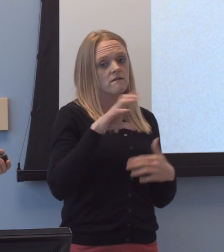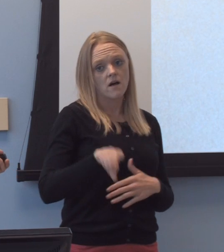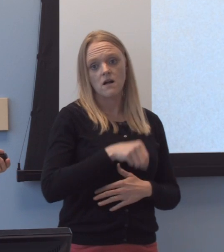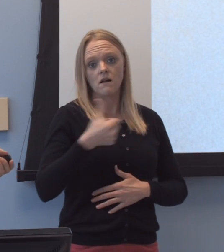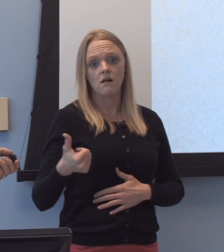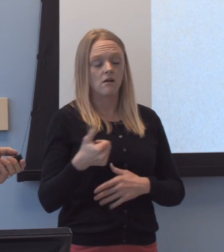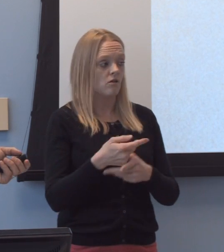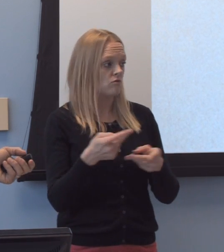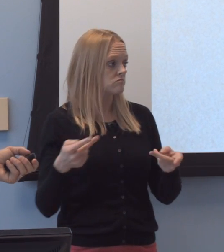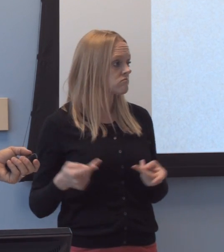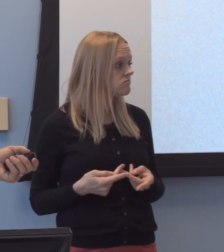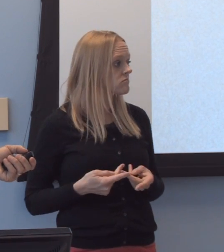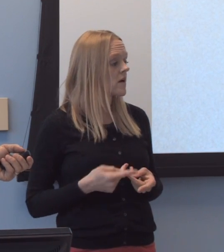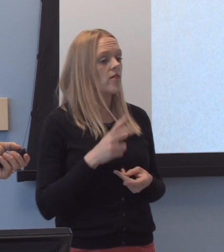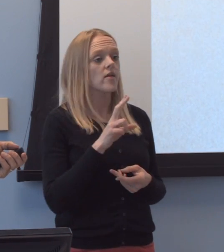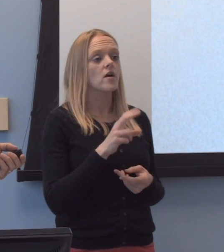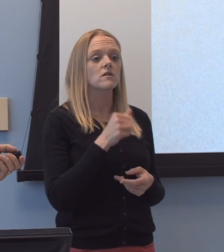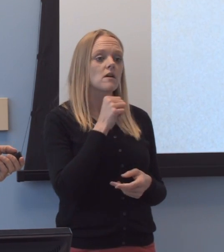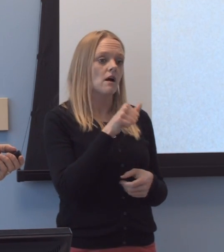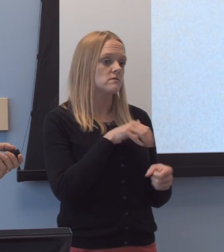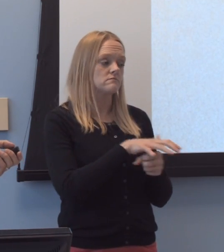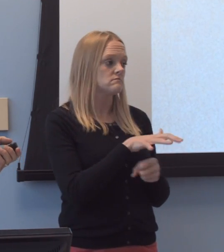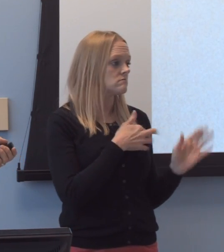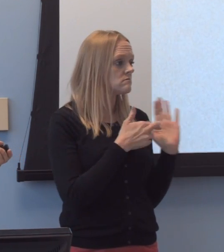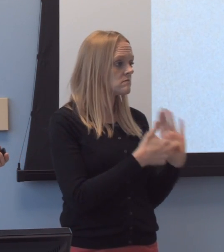and their underrepresented, uh, na-status in employment.